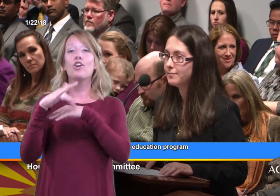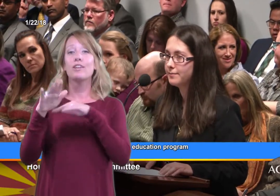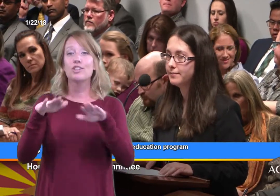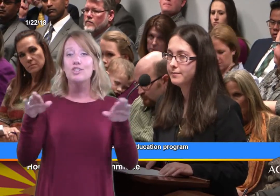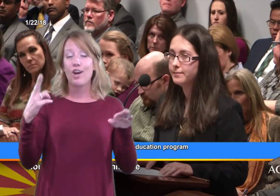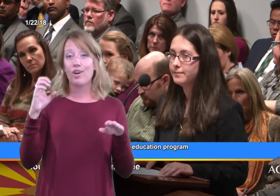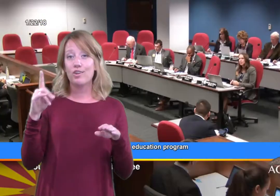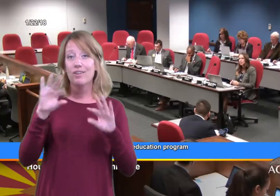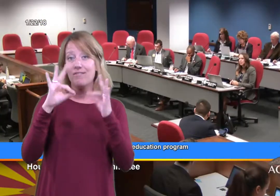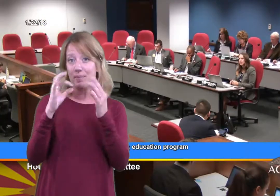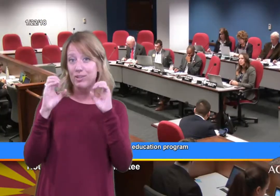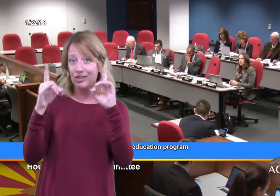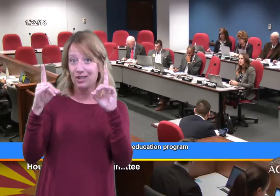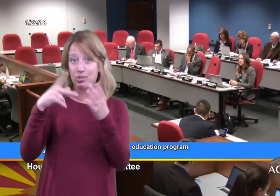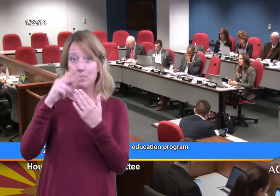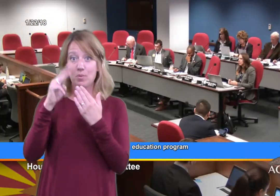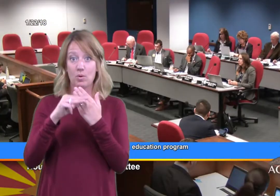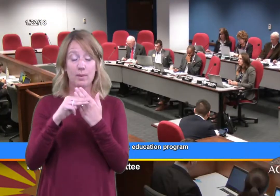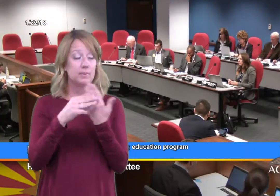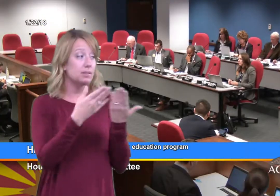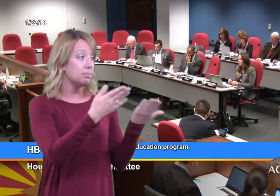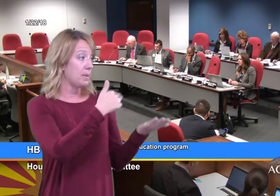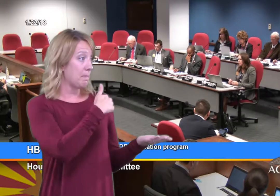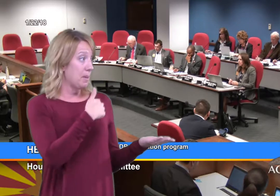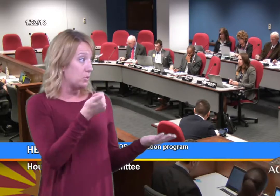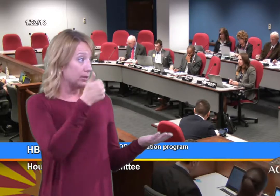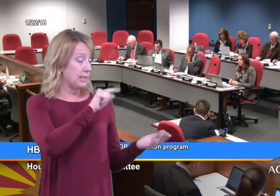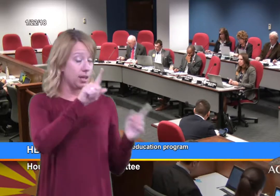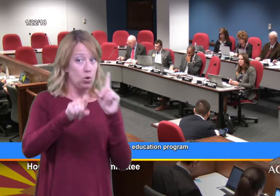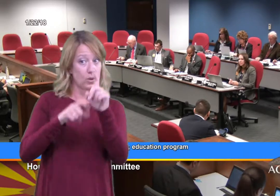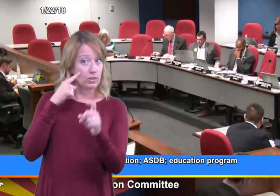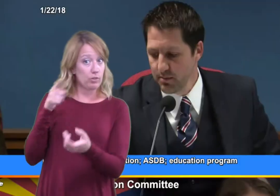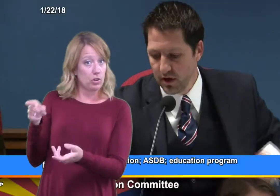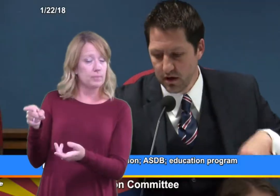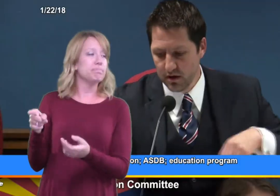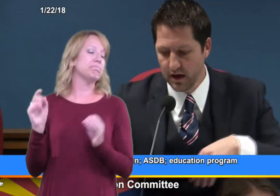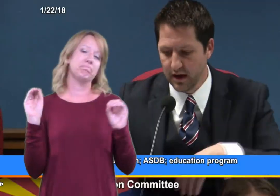(Rep. Boyer) Members, any questions? Okay, thank you. Members this is my bill.